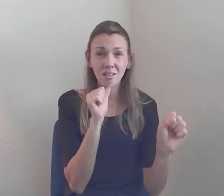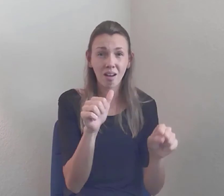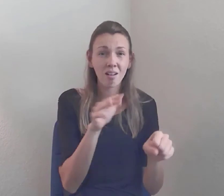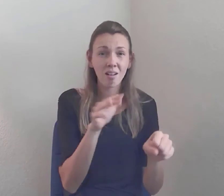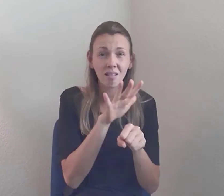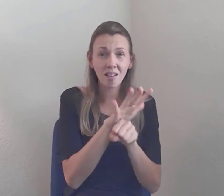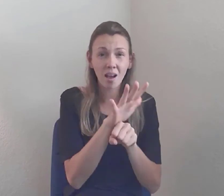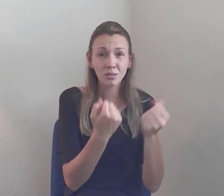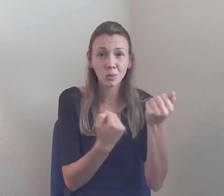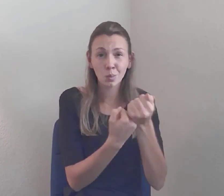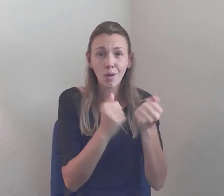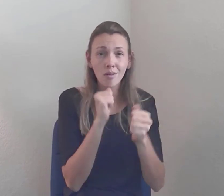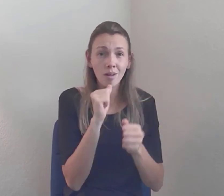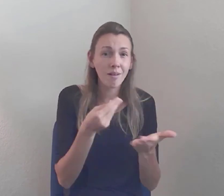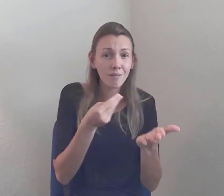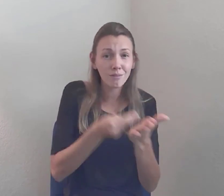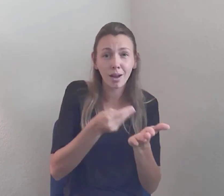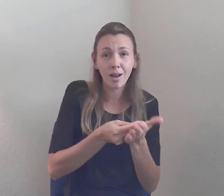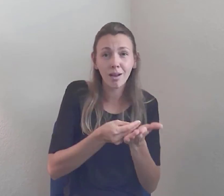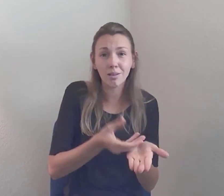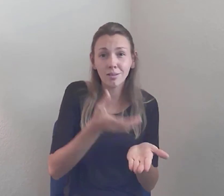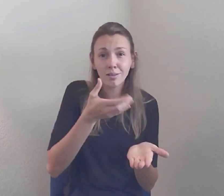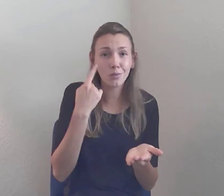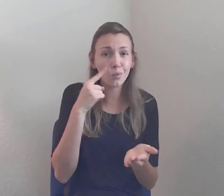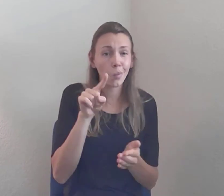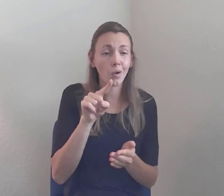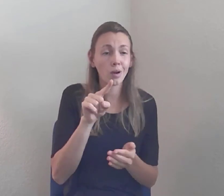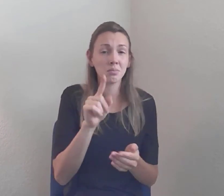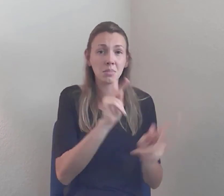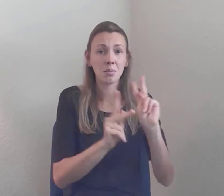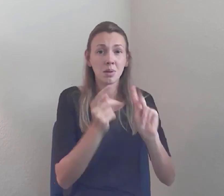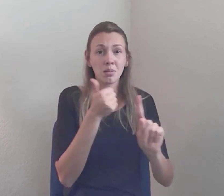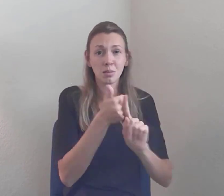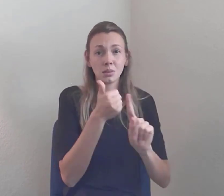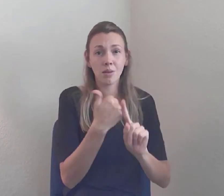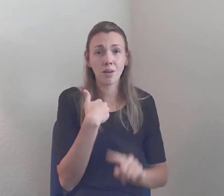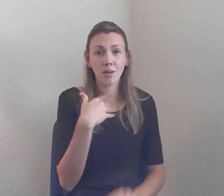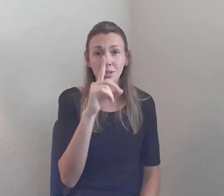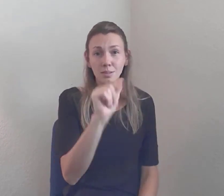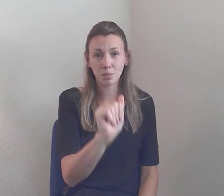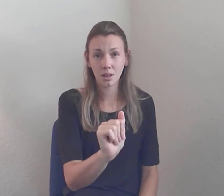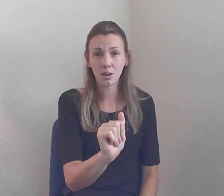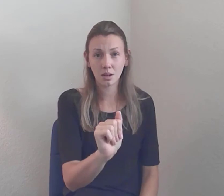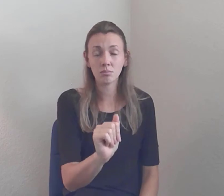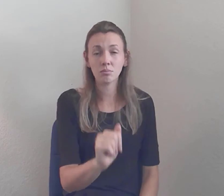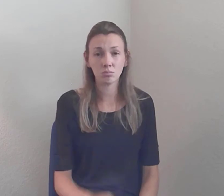in this critical time... I'm guessing as advocates you already knew that already, if you didn't, that's OK... It's always time